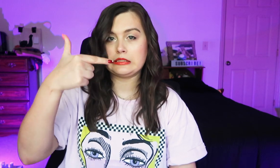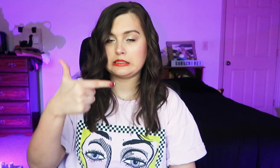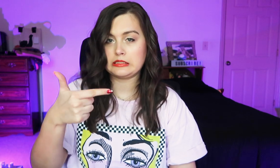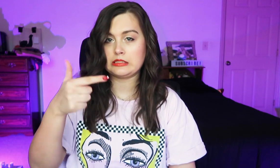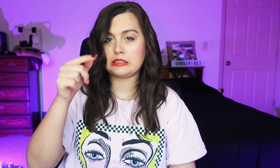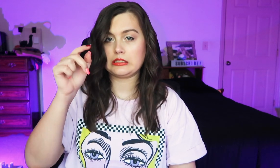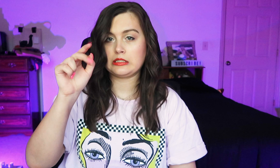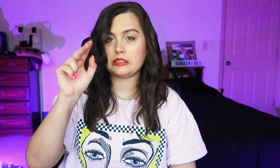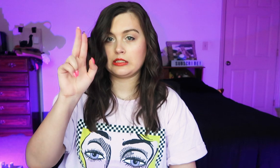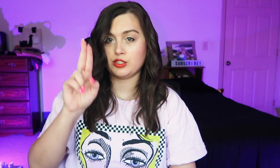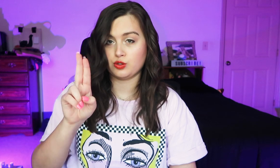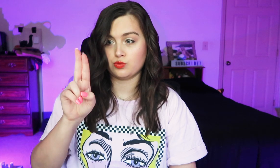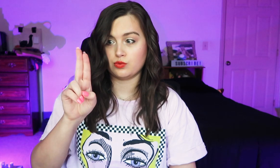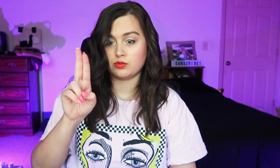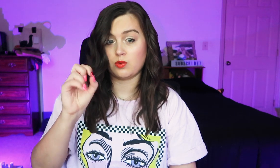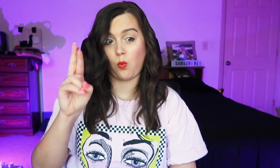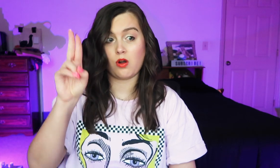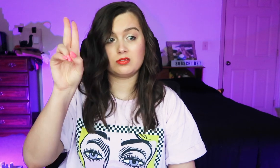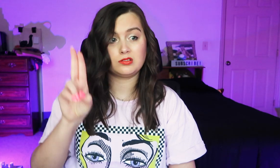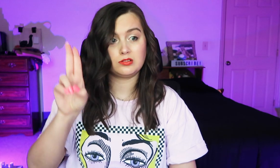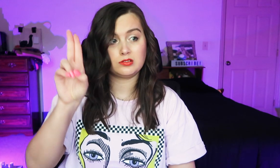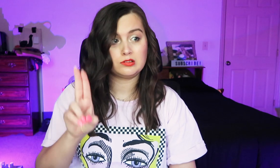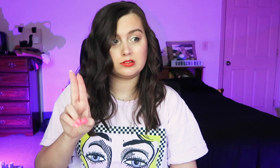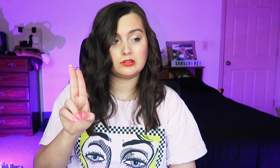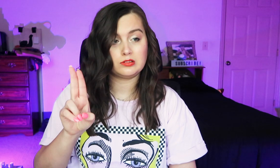T, U, or this?